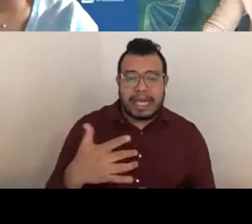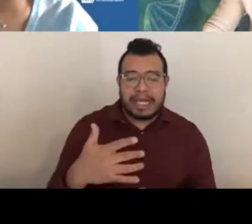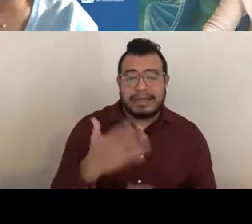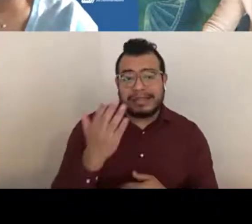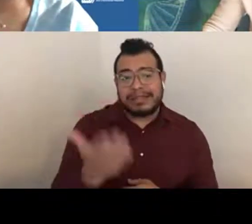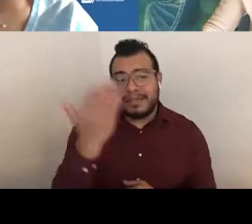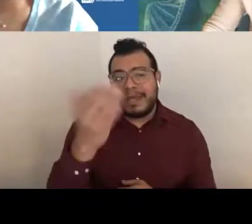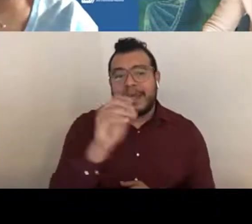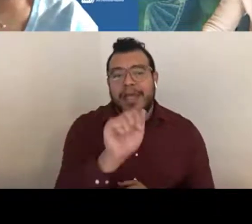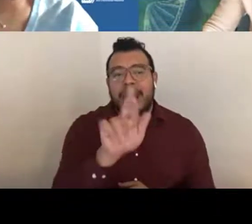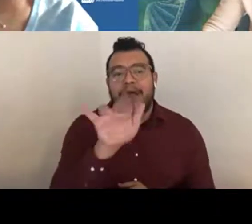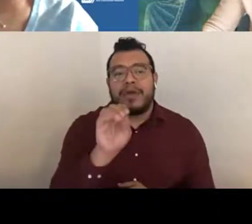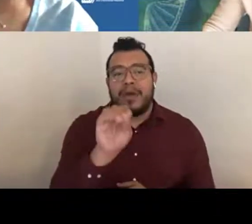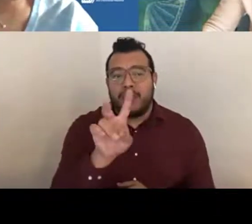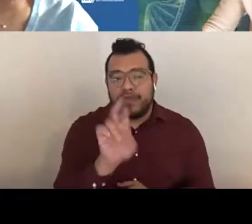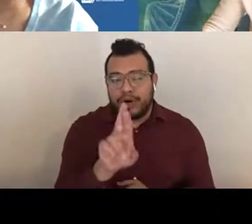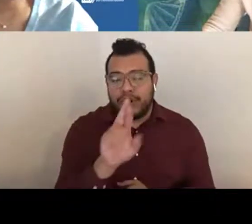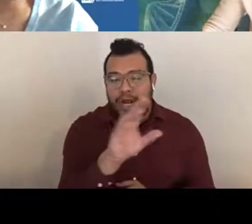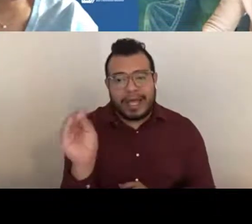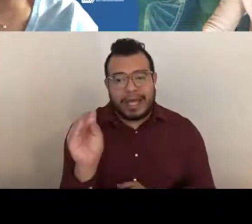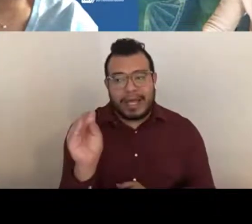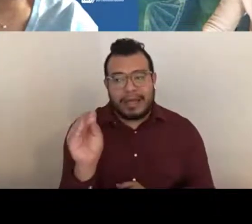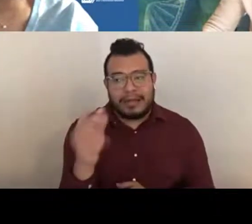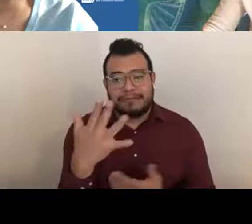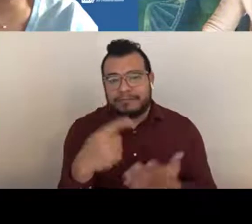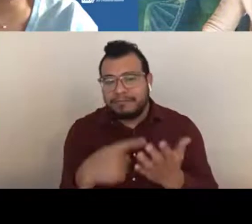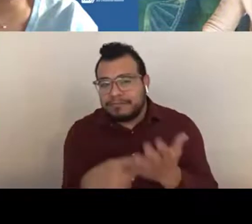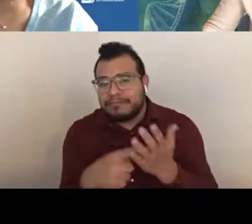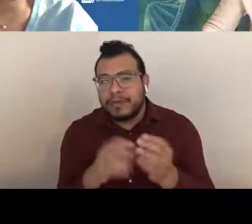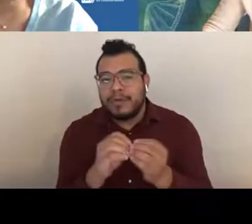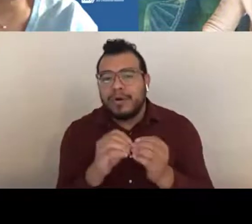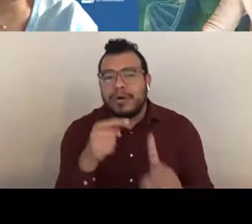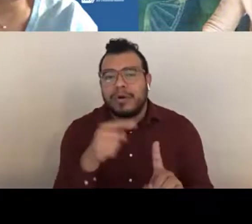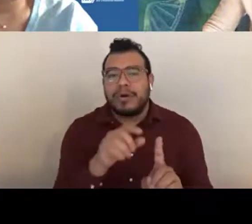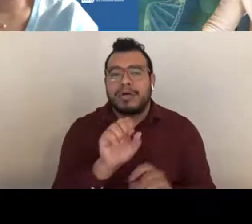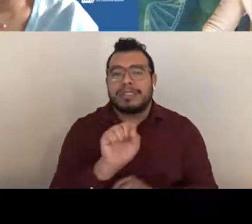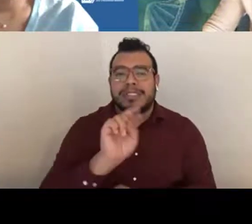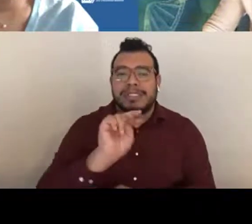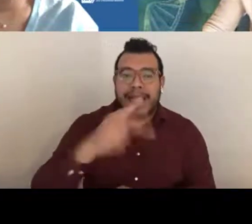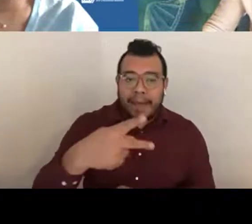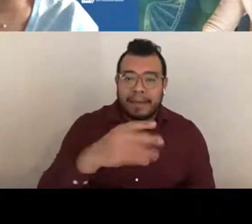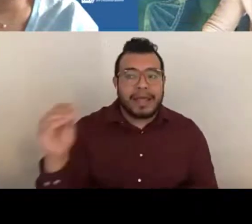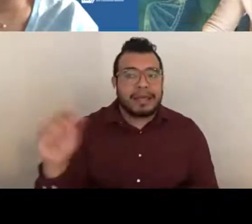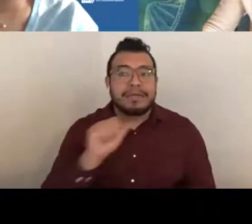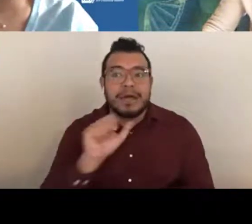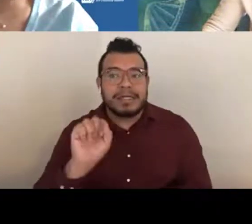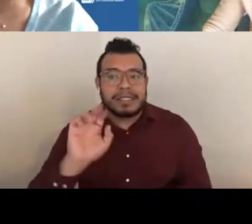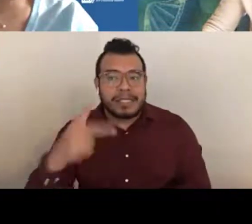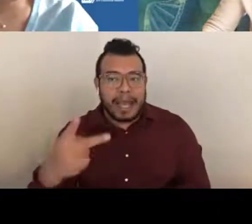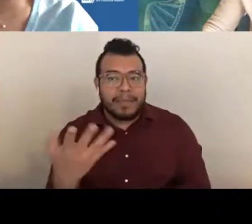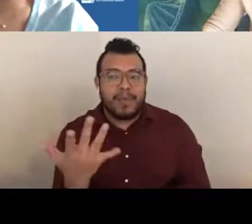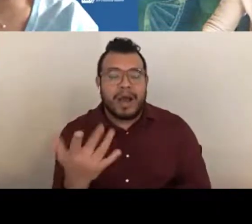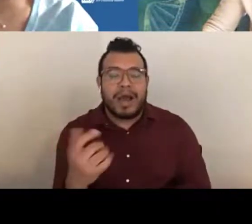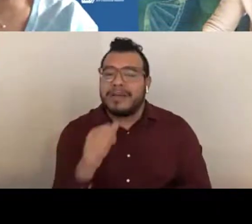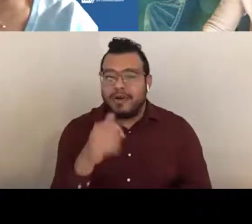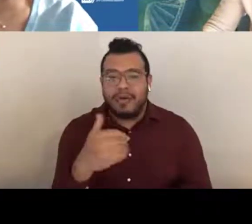and maybe talk a little bit about SNAP versus non-SNAP, and why they don't have automatic carry over